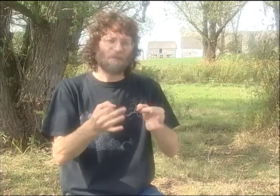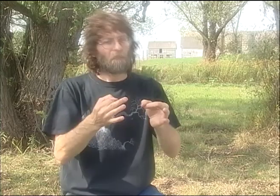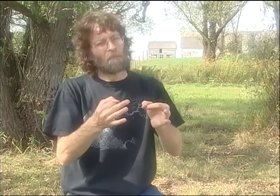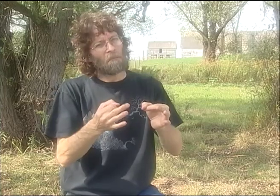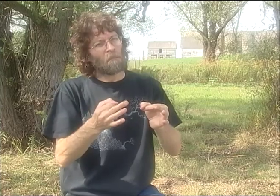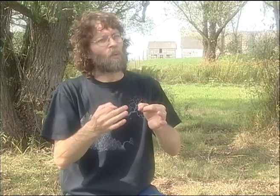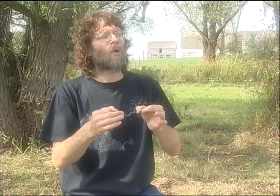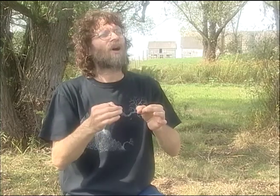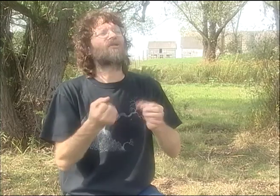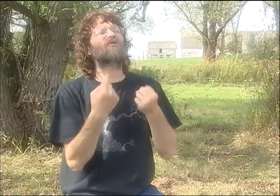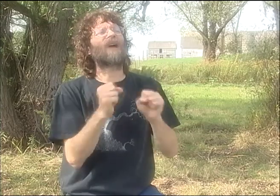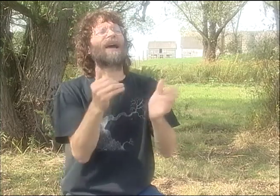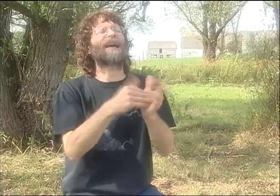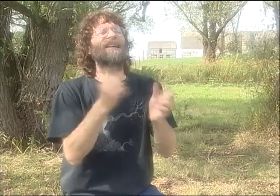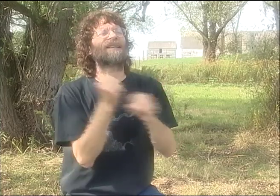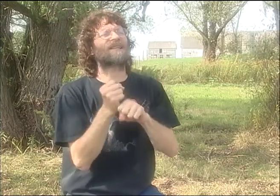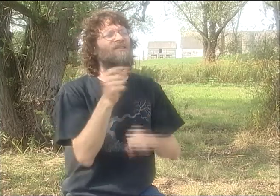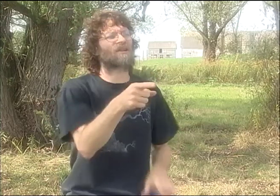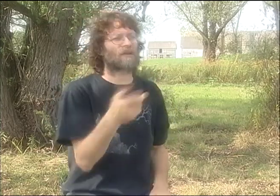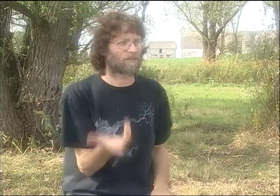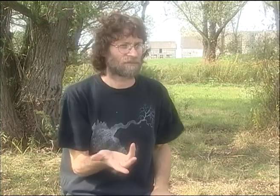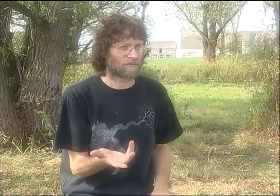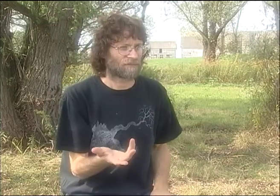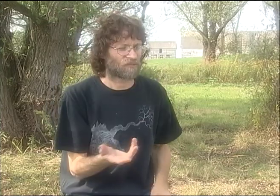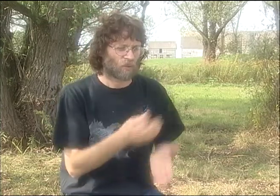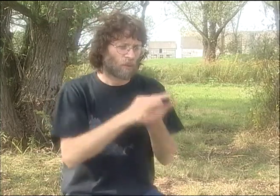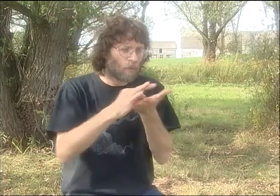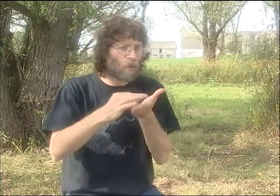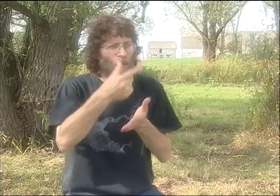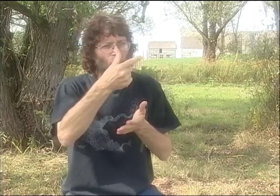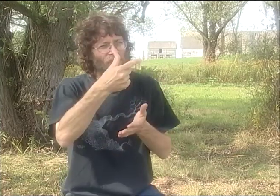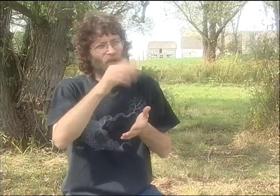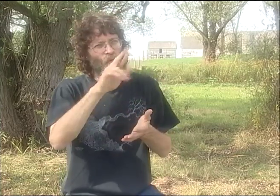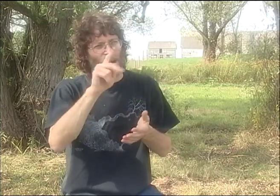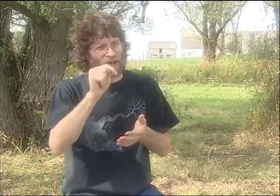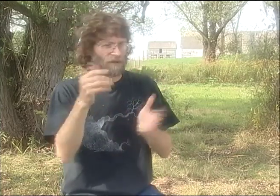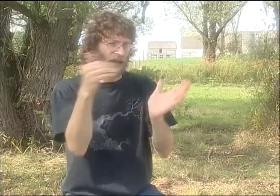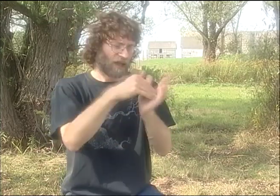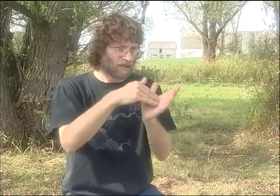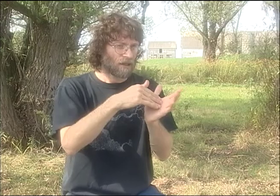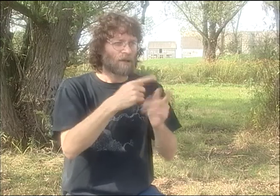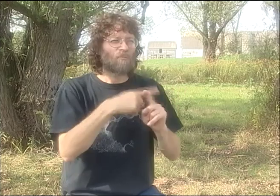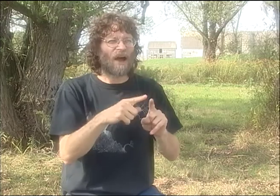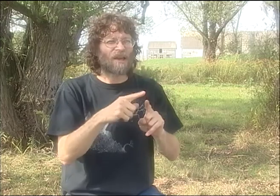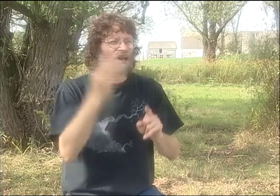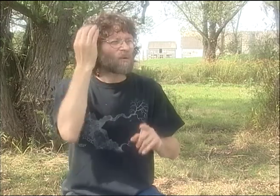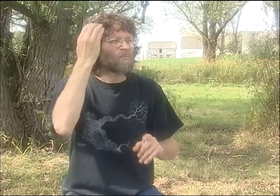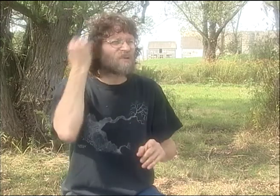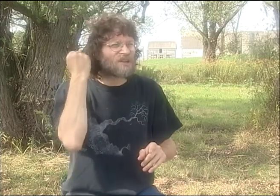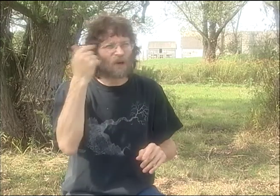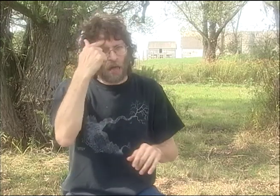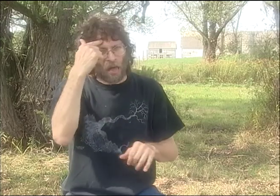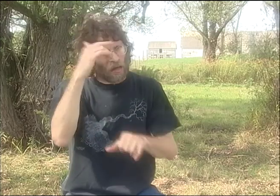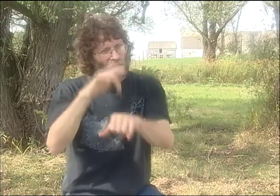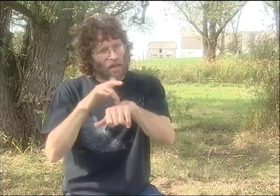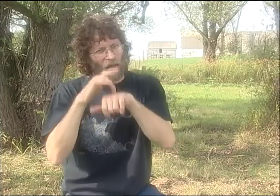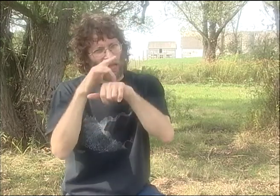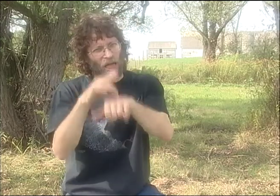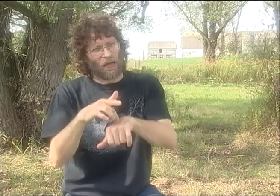WE MET WONDERFUL PEOPLE. THAT YEAR ENDED, AND WE DECIDE THAT WE SHOULD TRY AGAIN FOR A GRANT THE FOLLOWING YEAR.